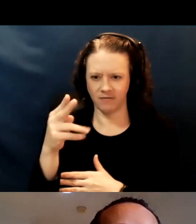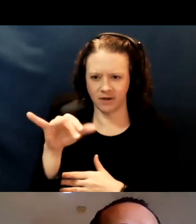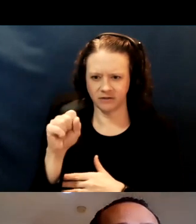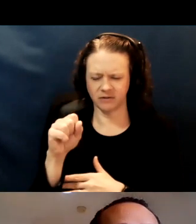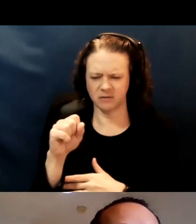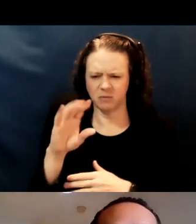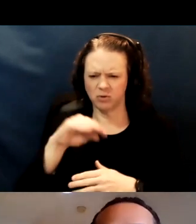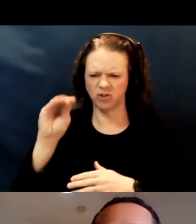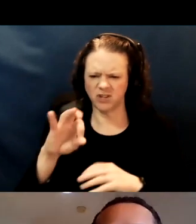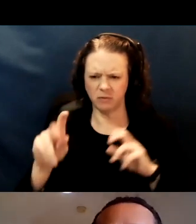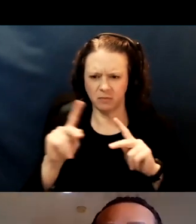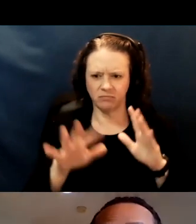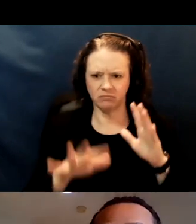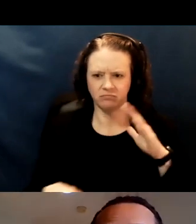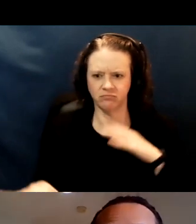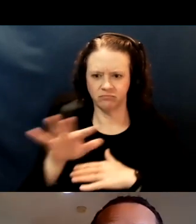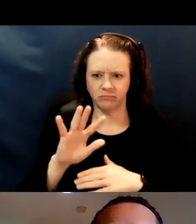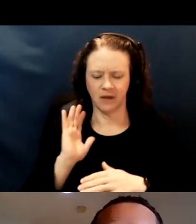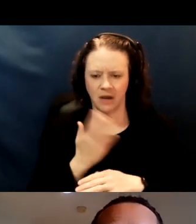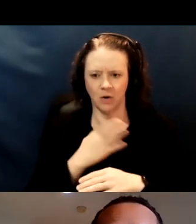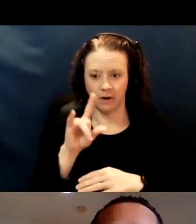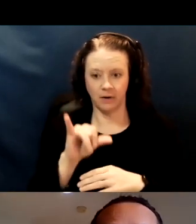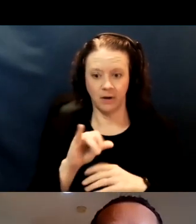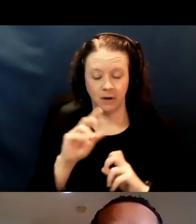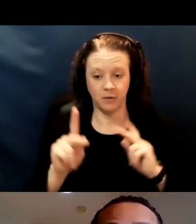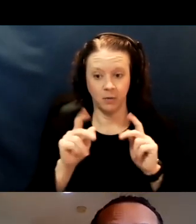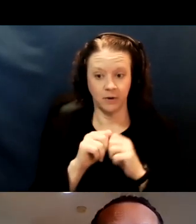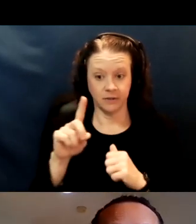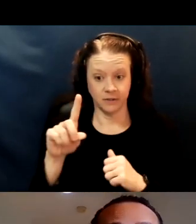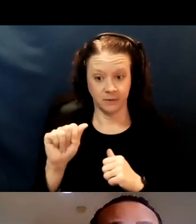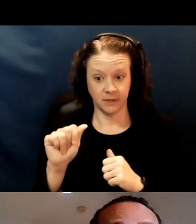Of course, people with disabilities span the age range.